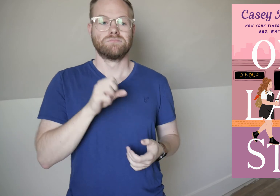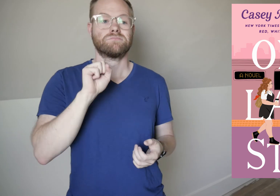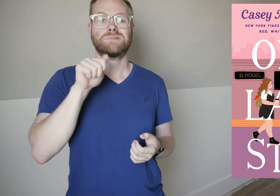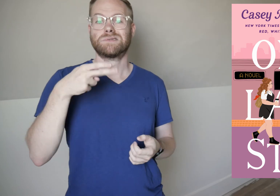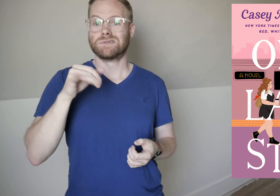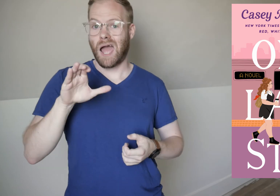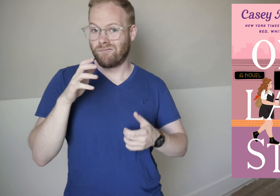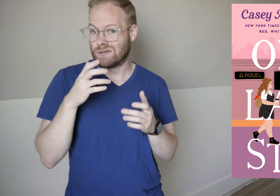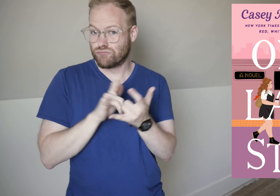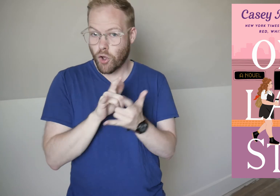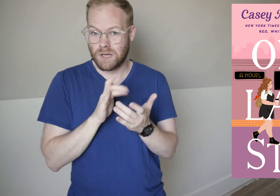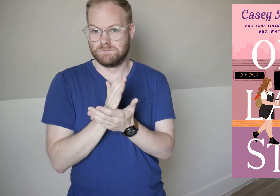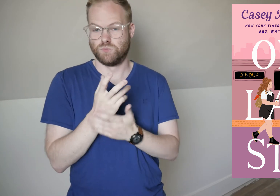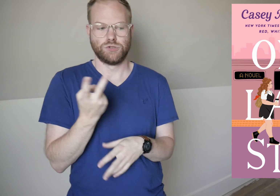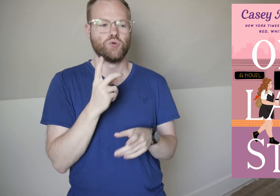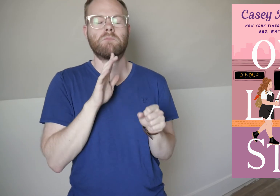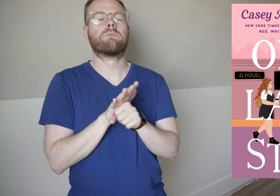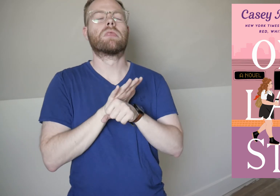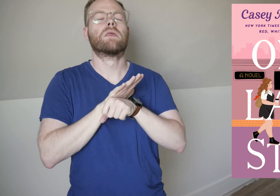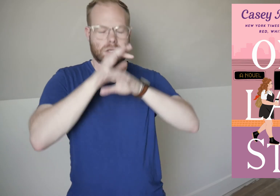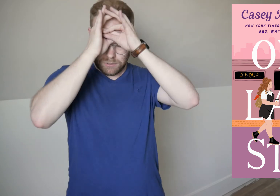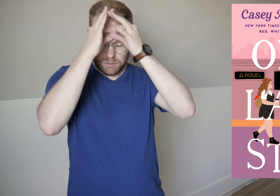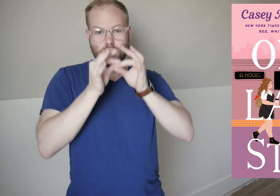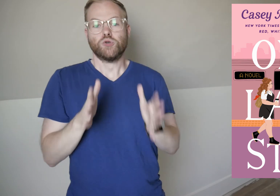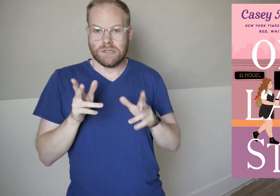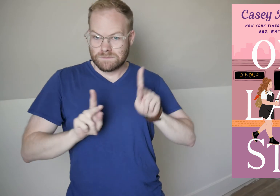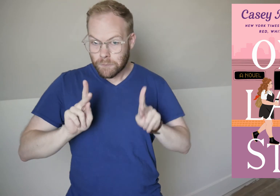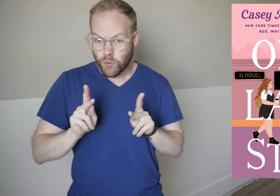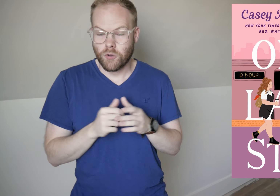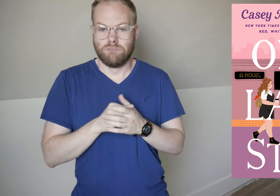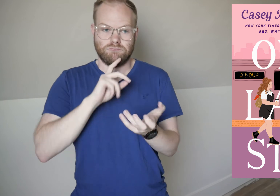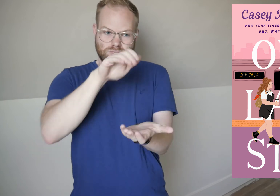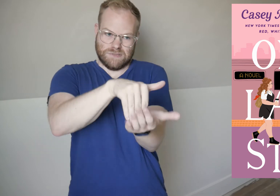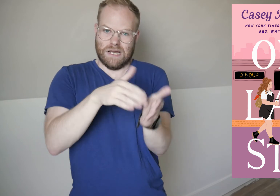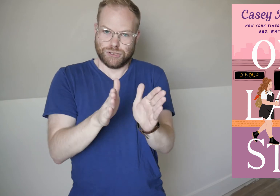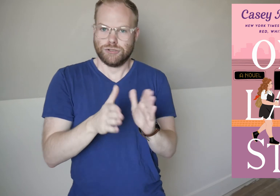with a sapphic romance between two completely useless people at the center.